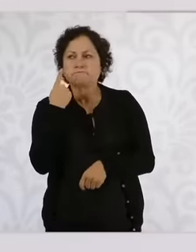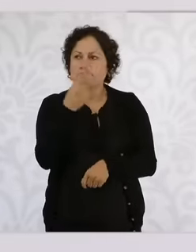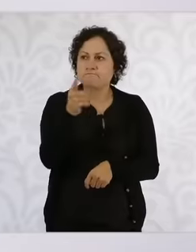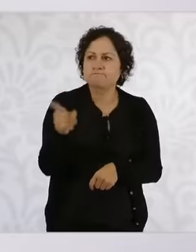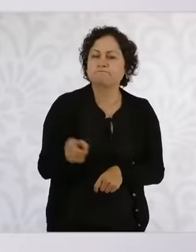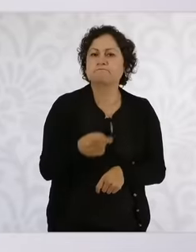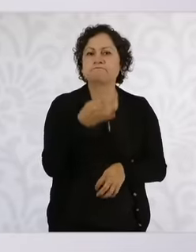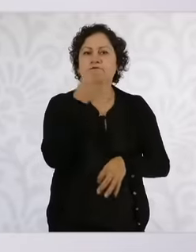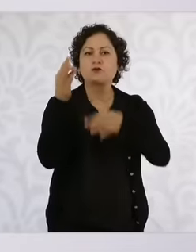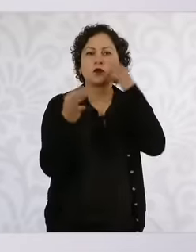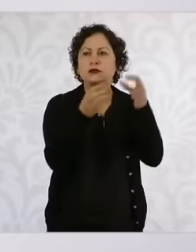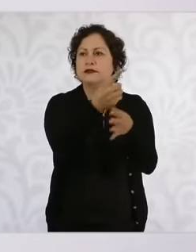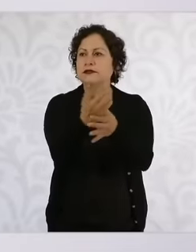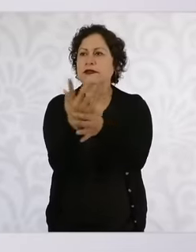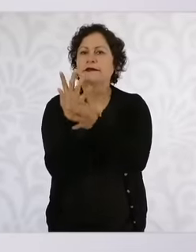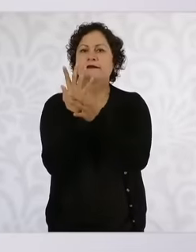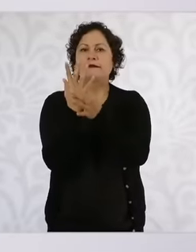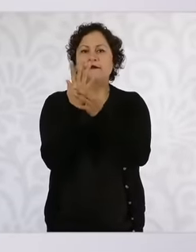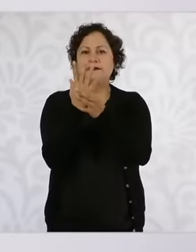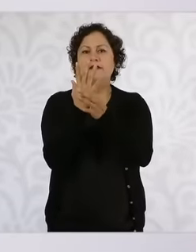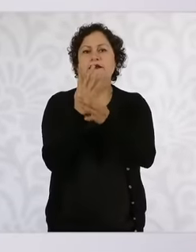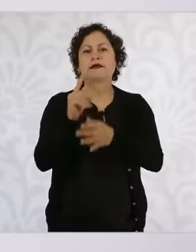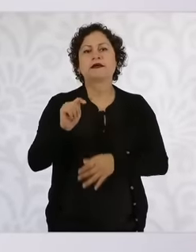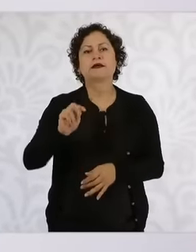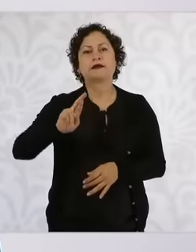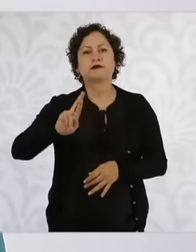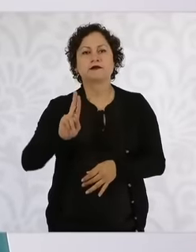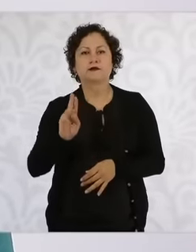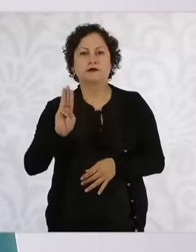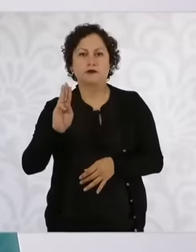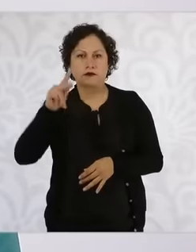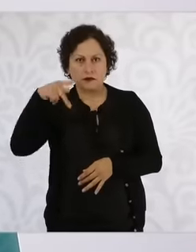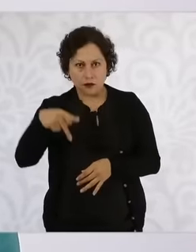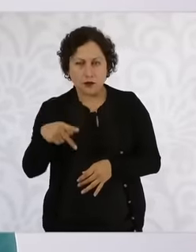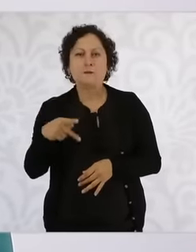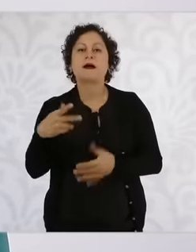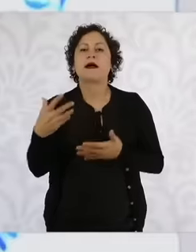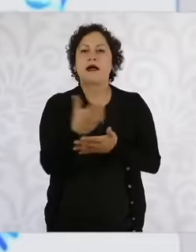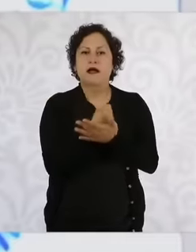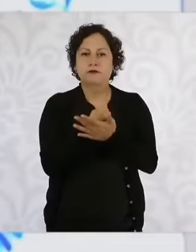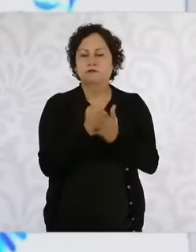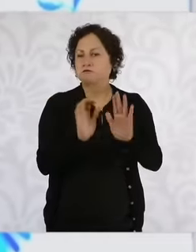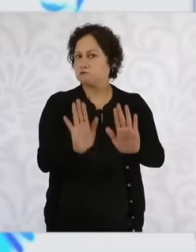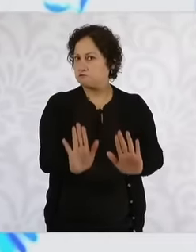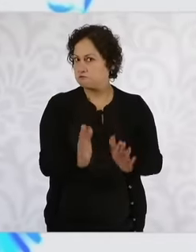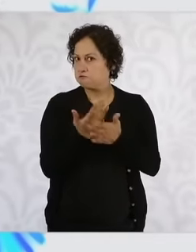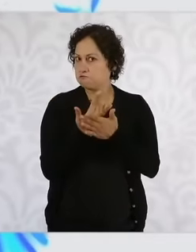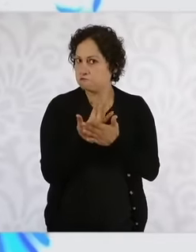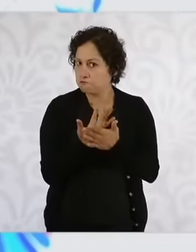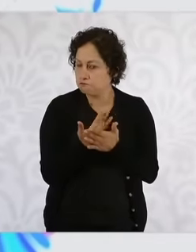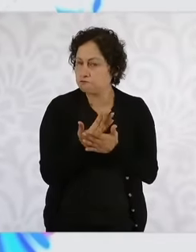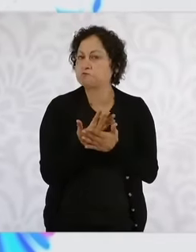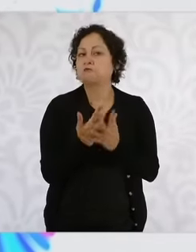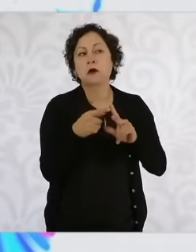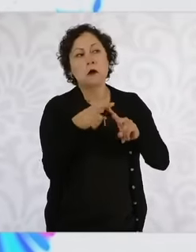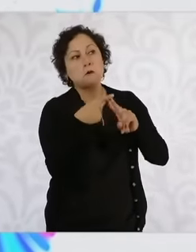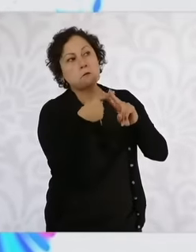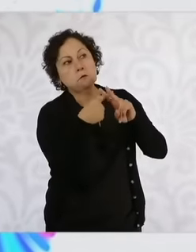we are going to wait today for the counting to finish in some states and to be able to